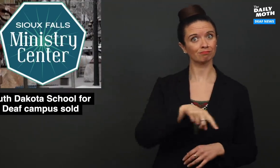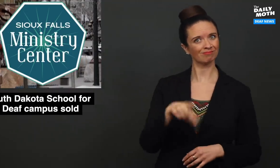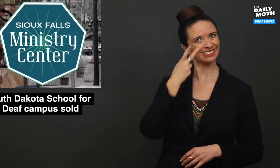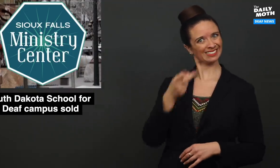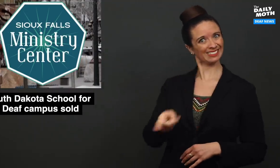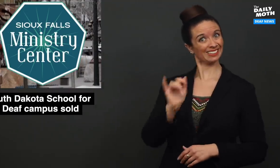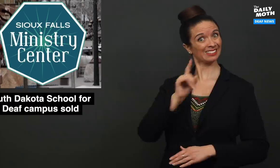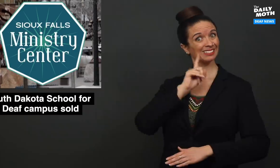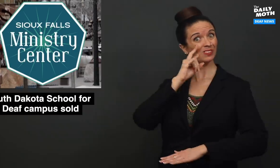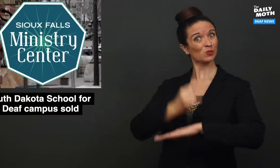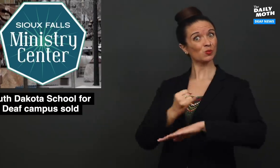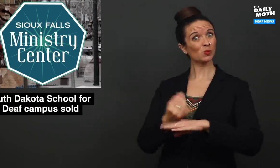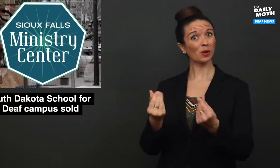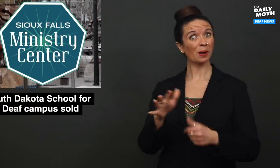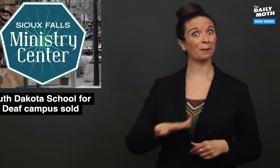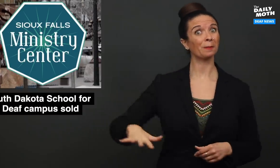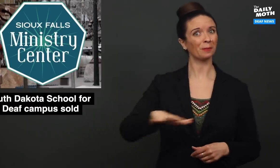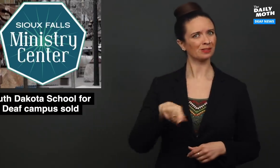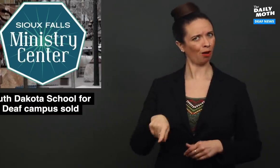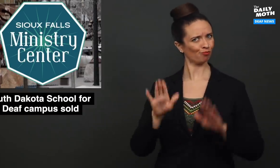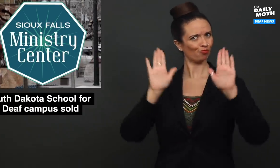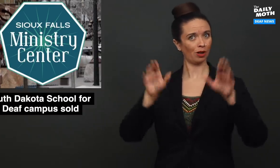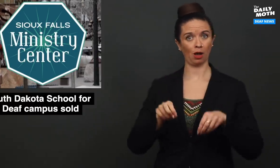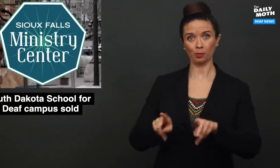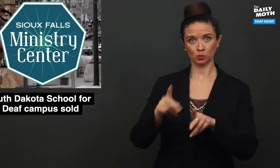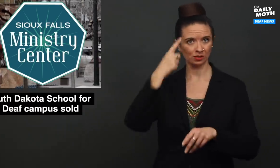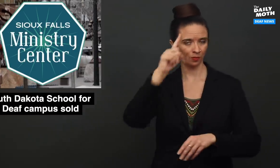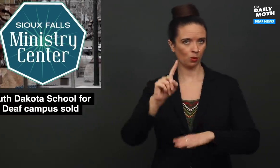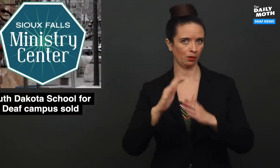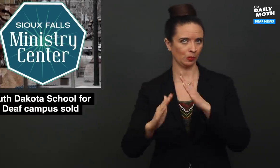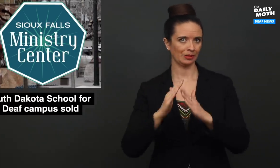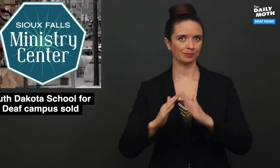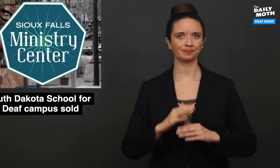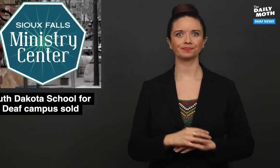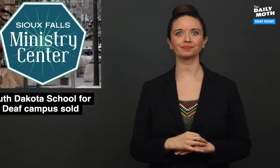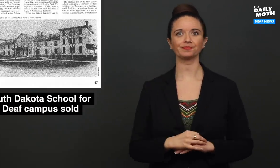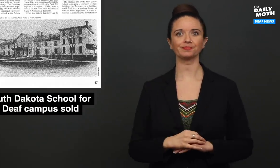and they see this the Deaf school's campus as a great opportunity for the community.